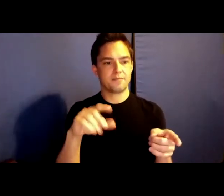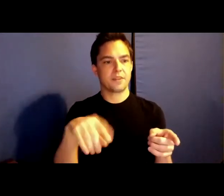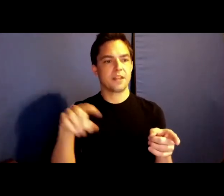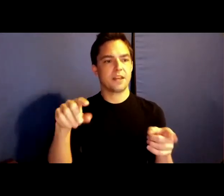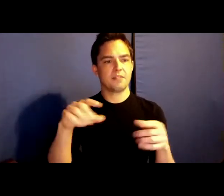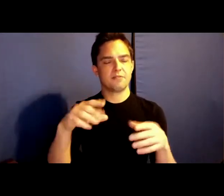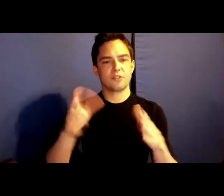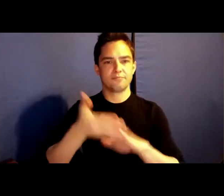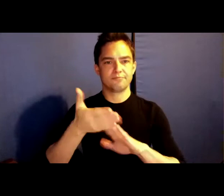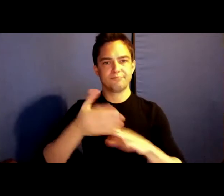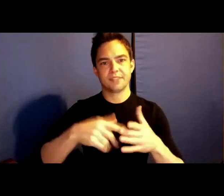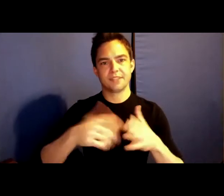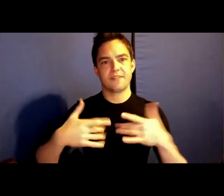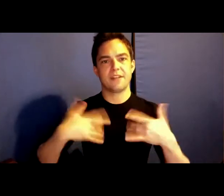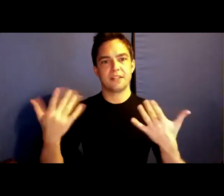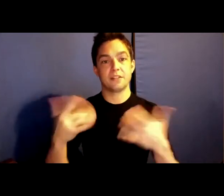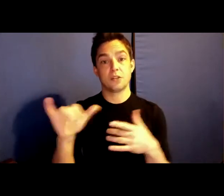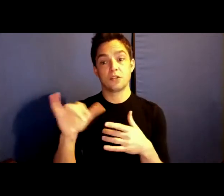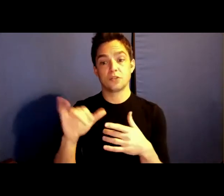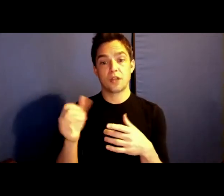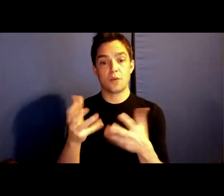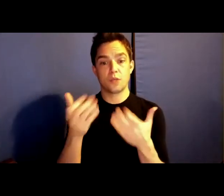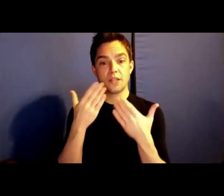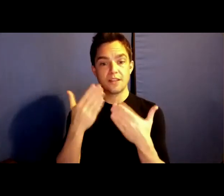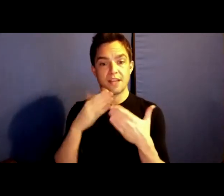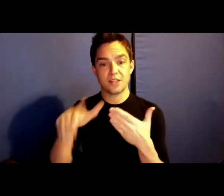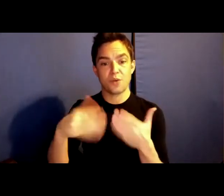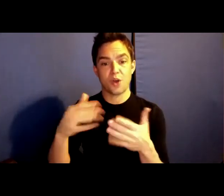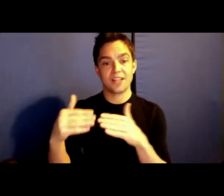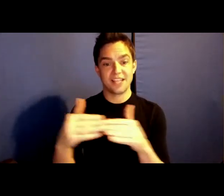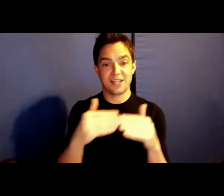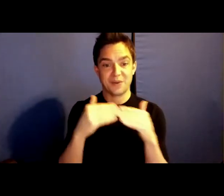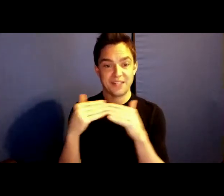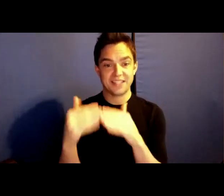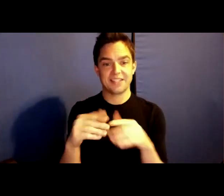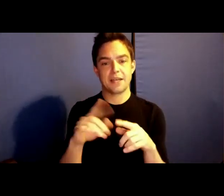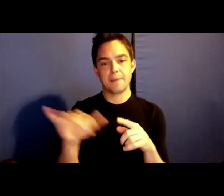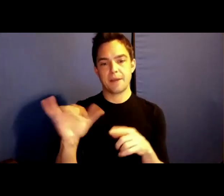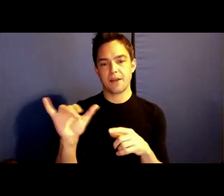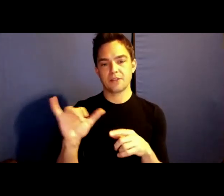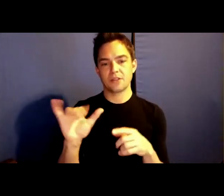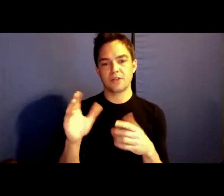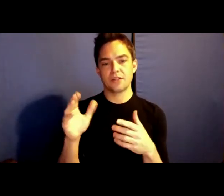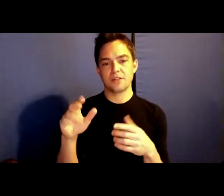In addition, I want to thank you all equally, but I also want to thank Nais Dave for organizing